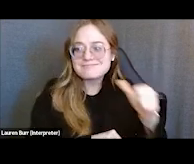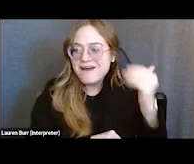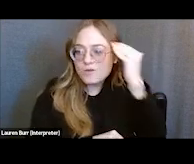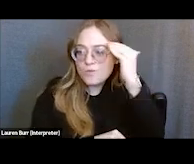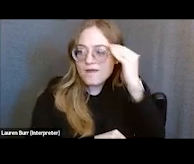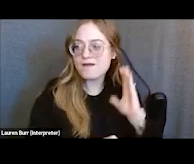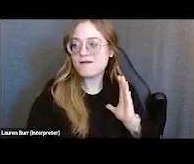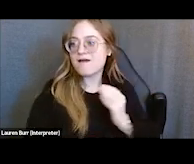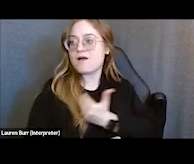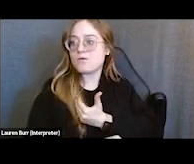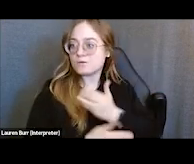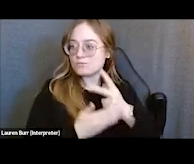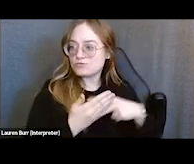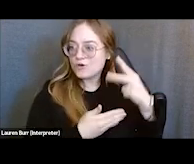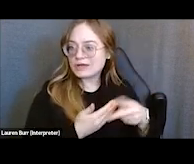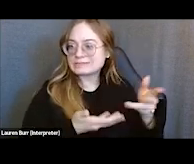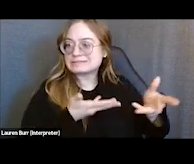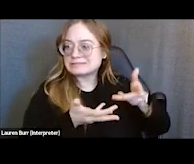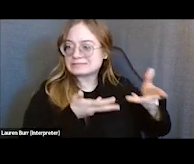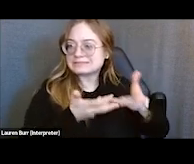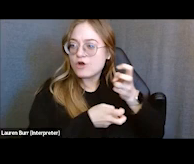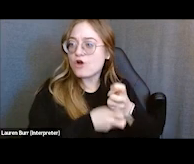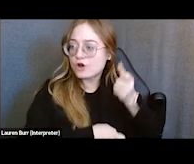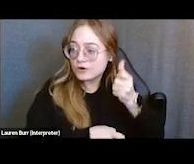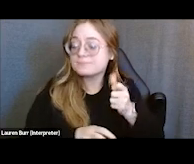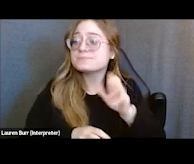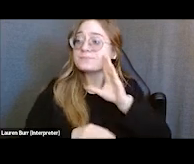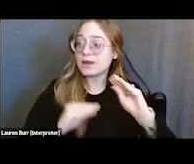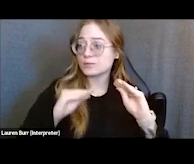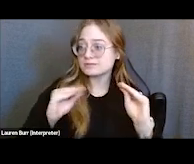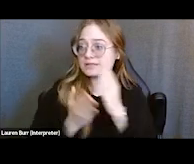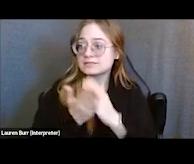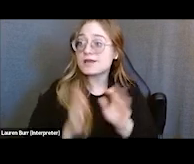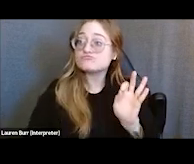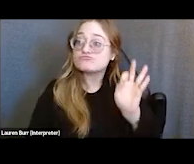but I can kinda teach you some tips and tricks that we use to engage those providers in a couple slides.